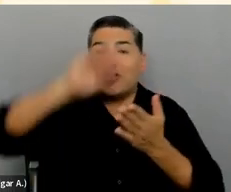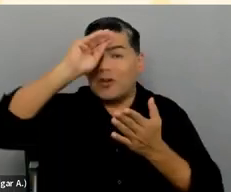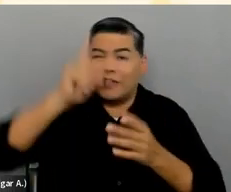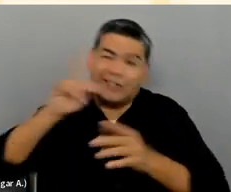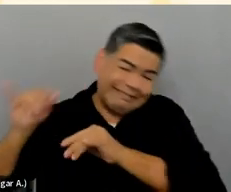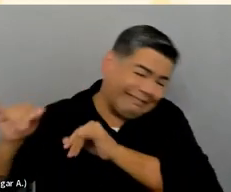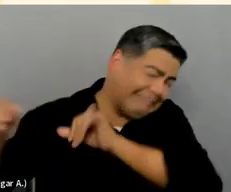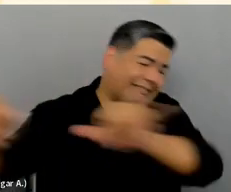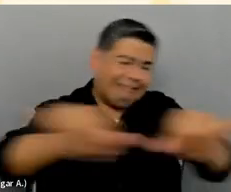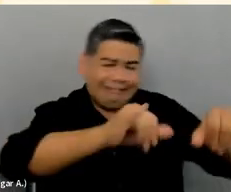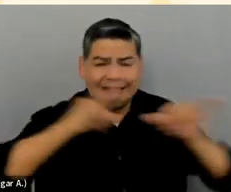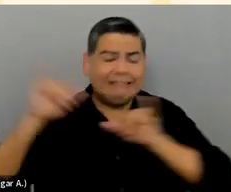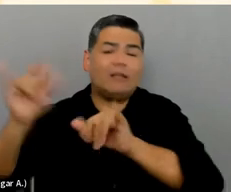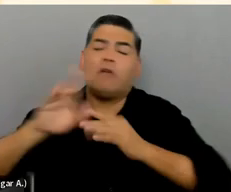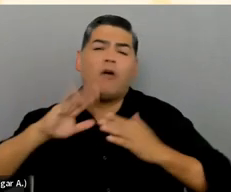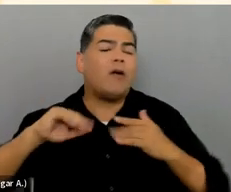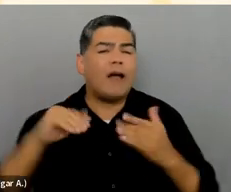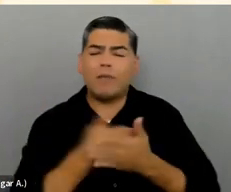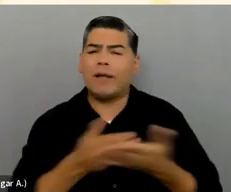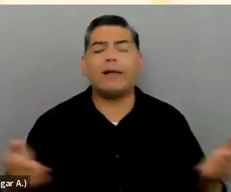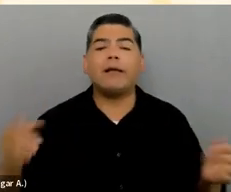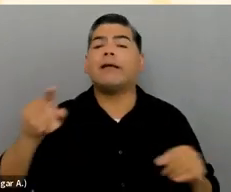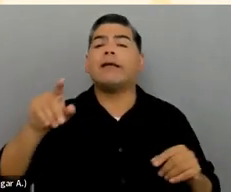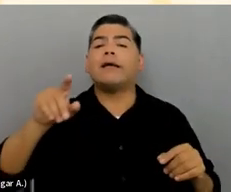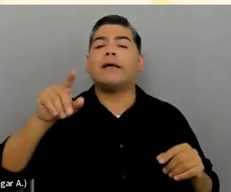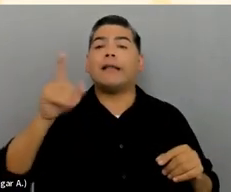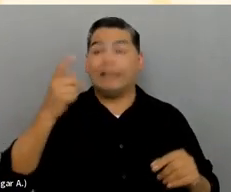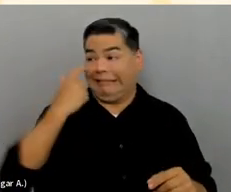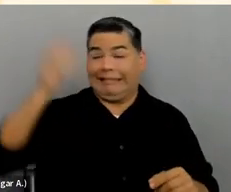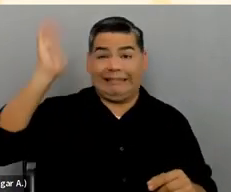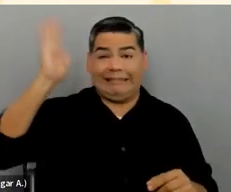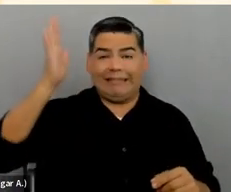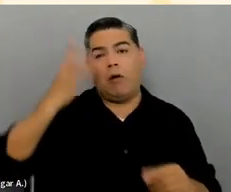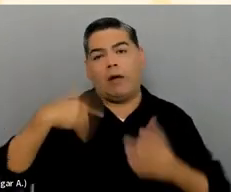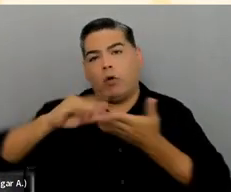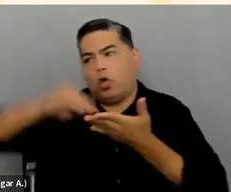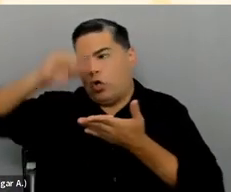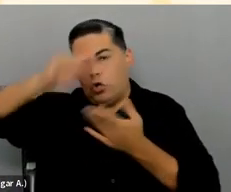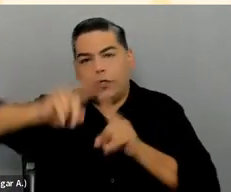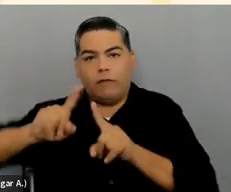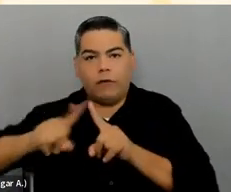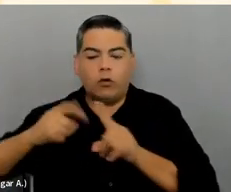Like I said in the presentation, we all learn differently. We all need different ways to learn.